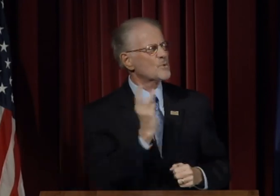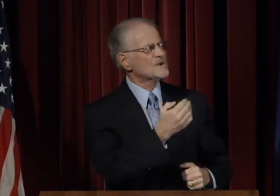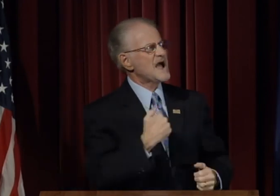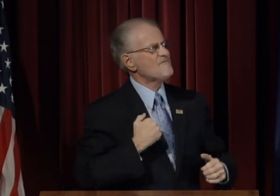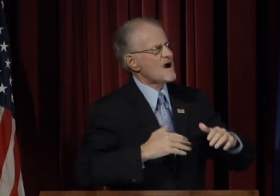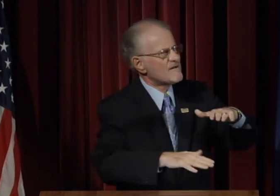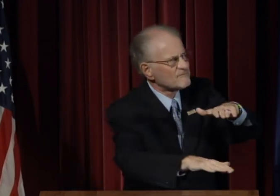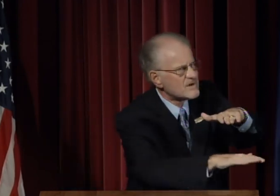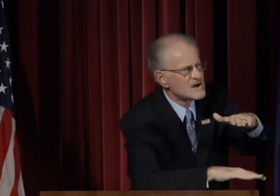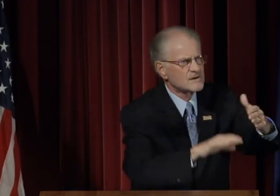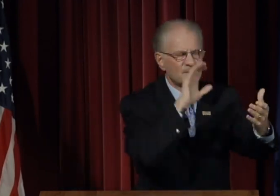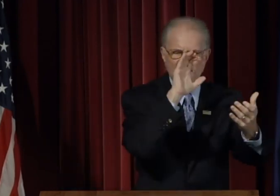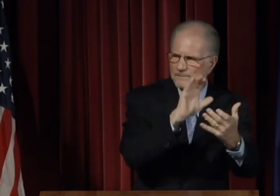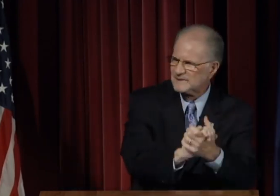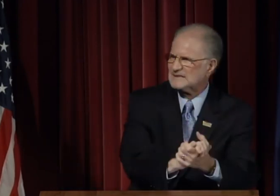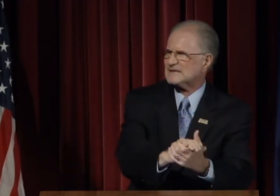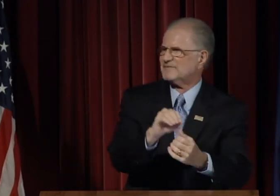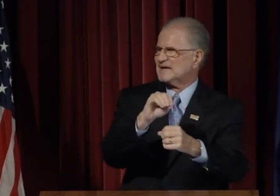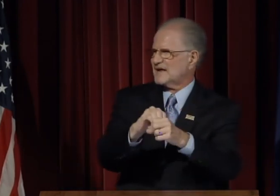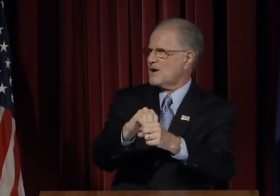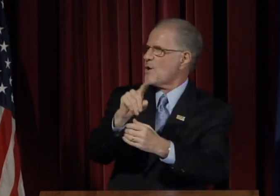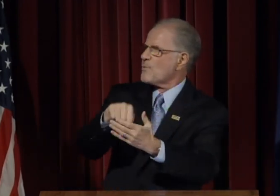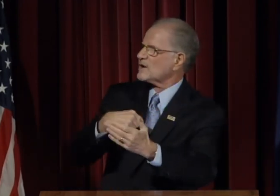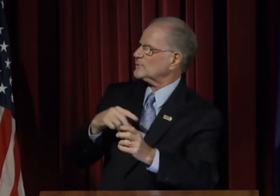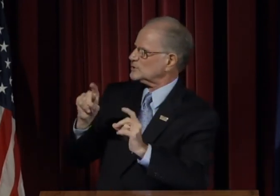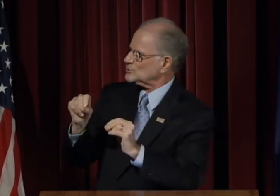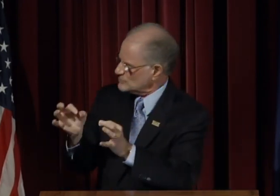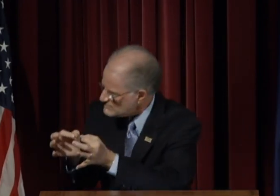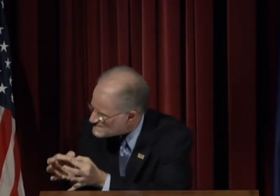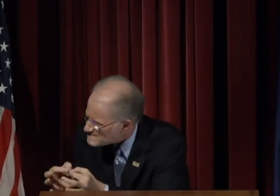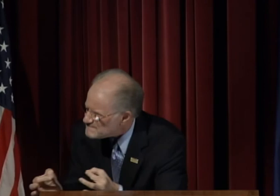And we have a fundamental belief that what we do matters.